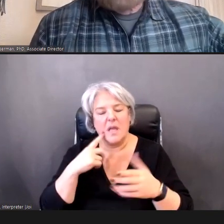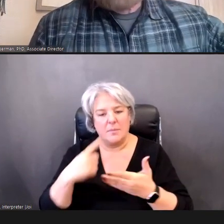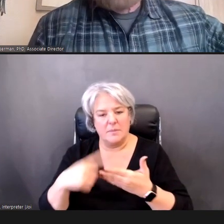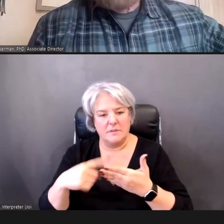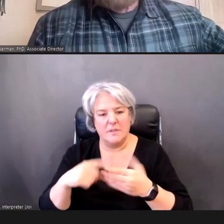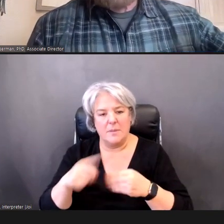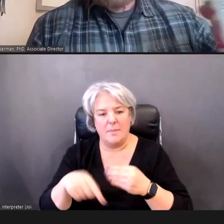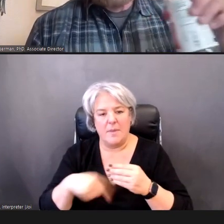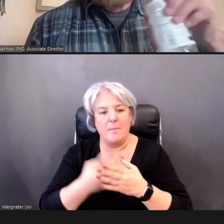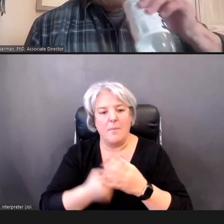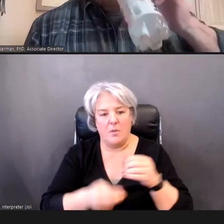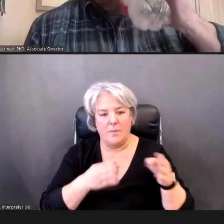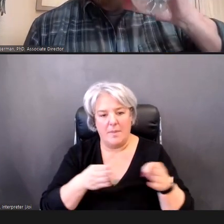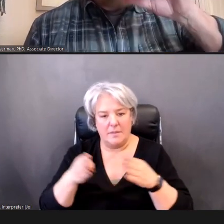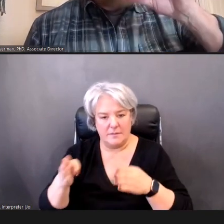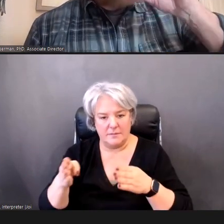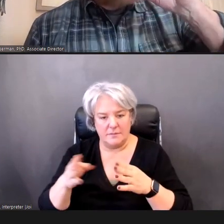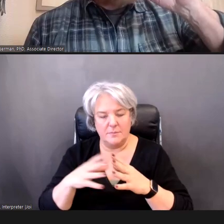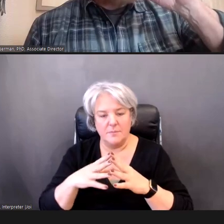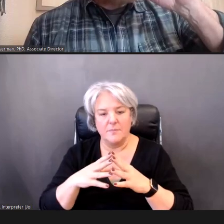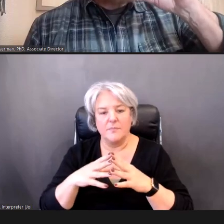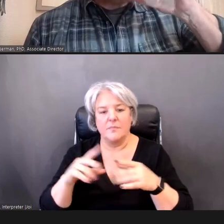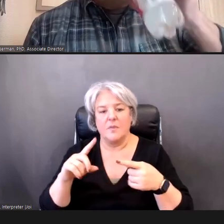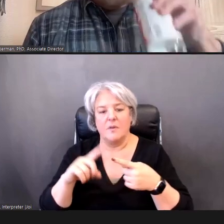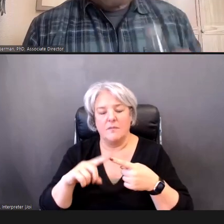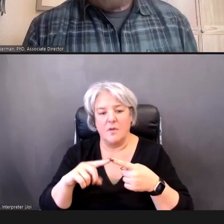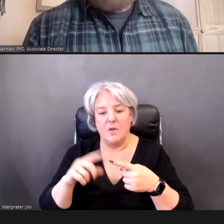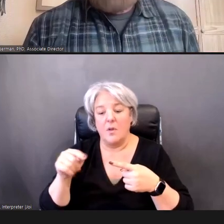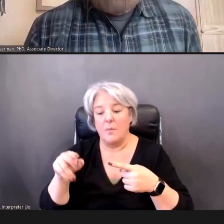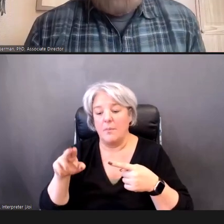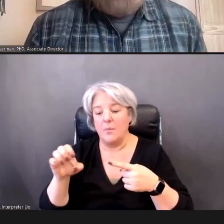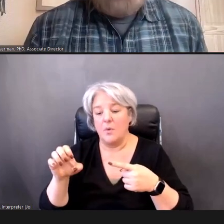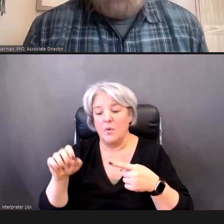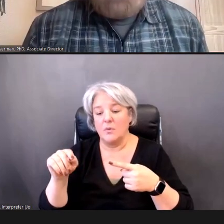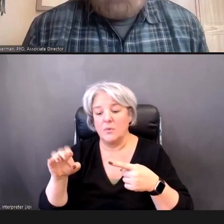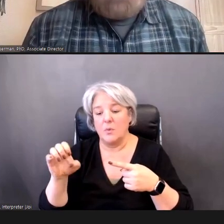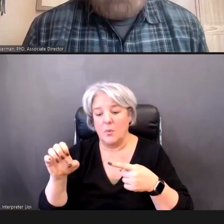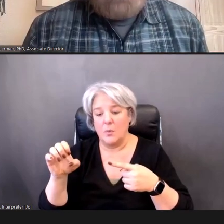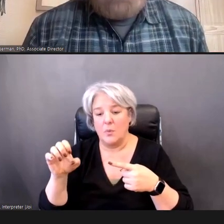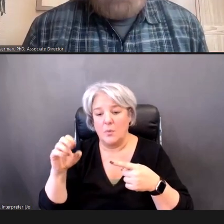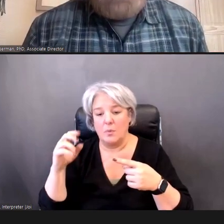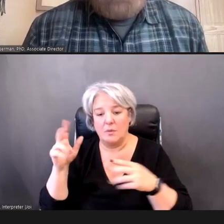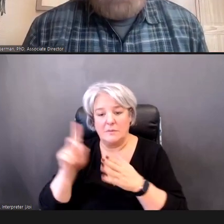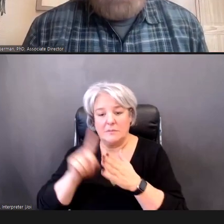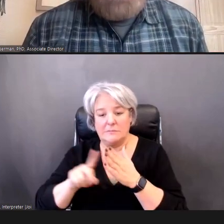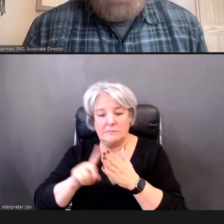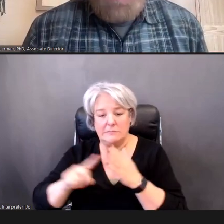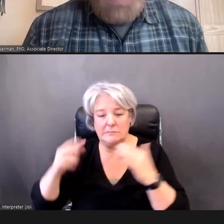methods, though, first, with PureTone audiometry, we want as quiet of a environment as possible.